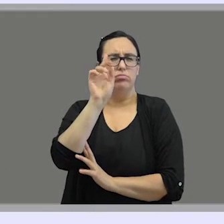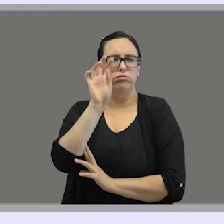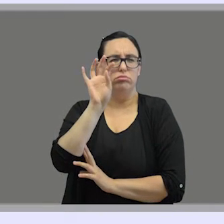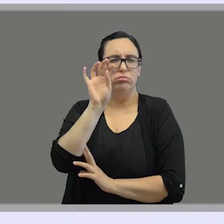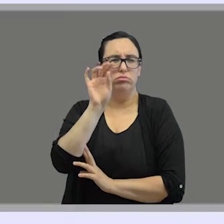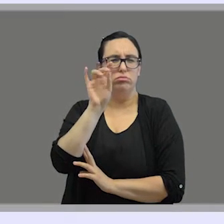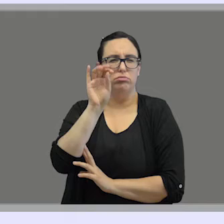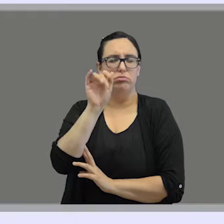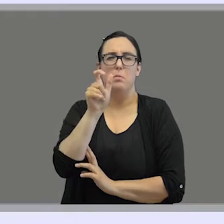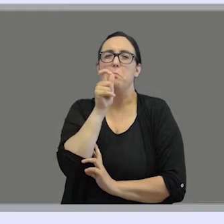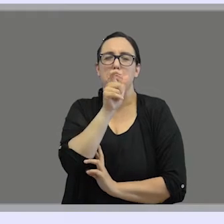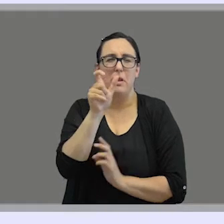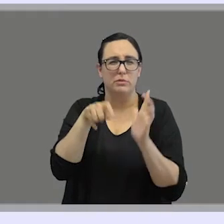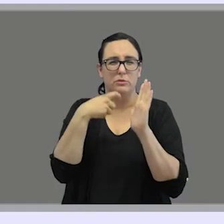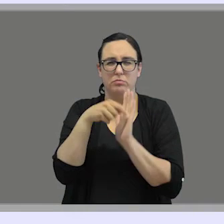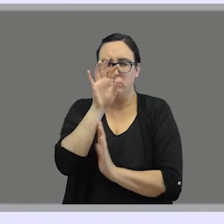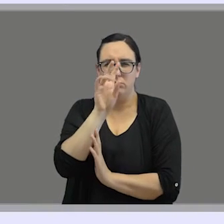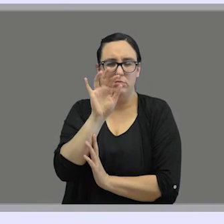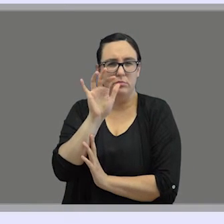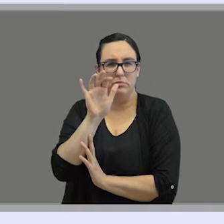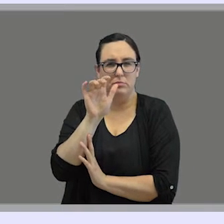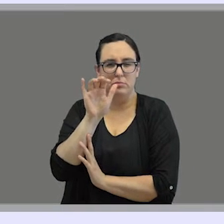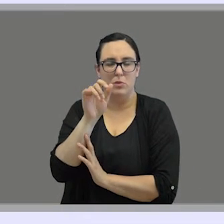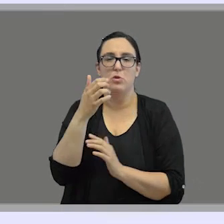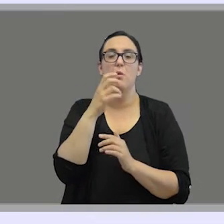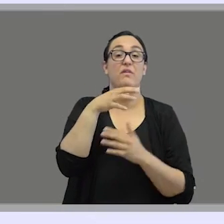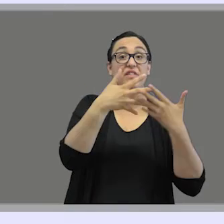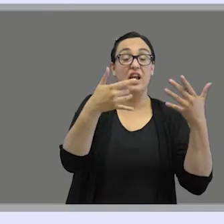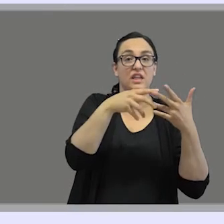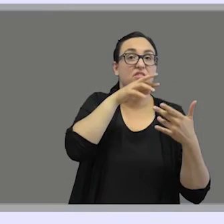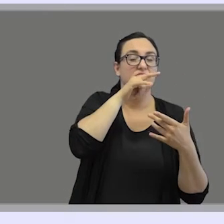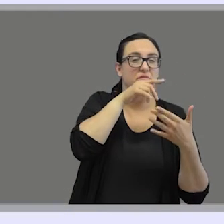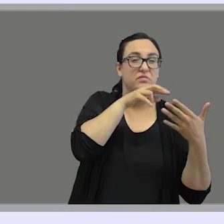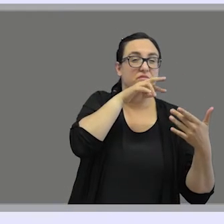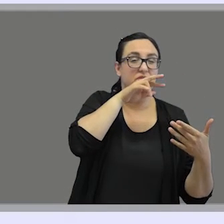every single word in a spoken sentence using finger spelling,